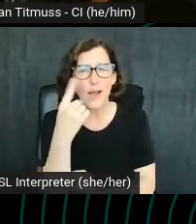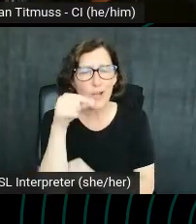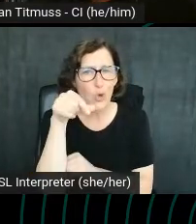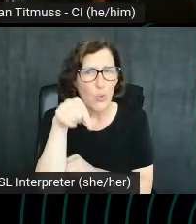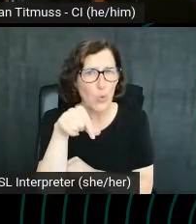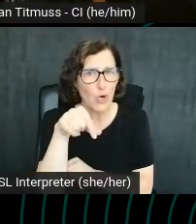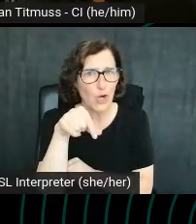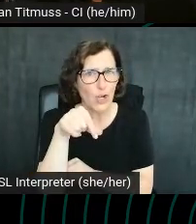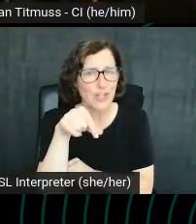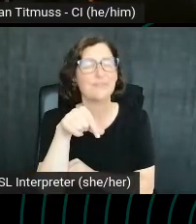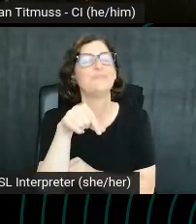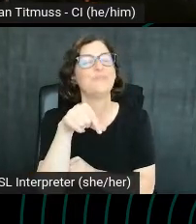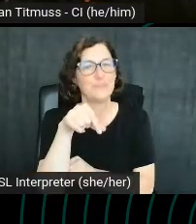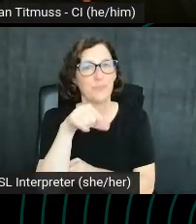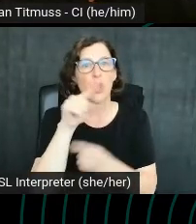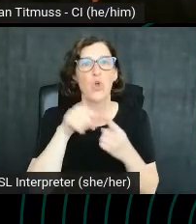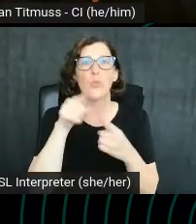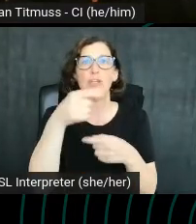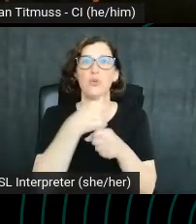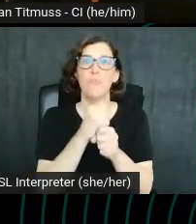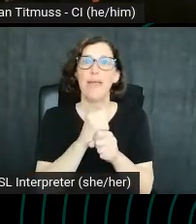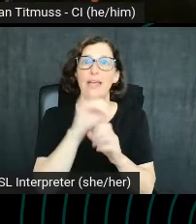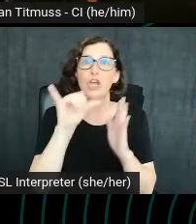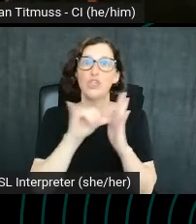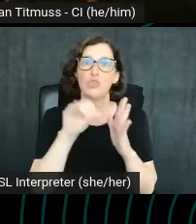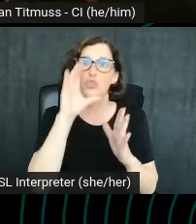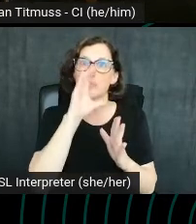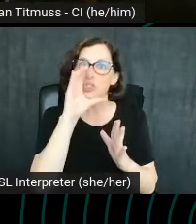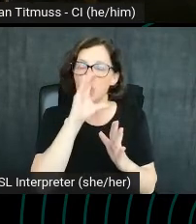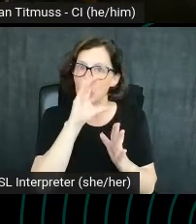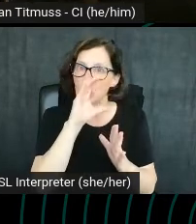So, when you make a YouTube search, what are the things that YouTube really emphasizes?